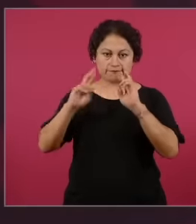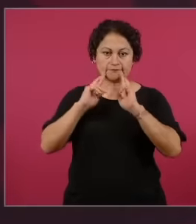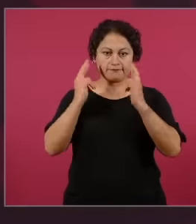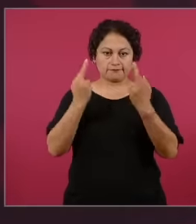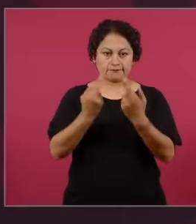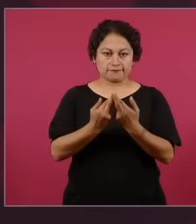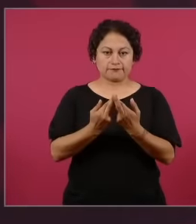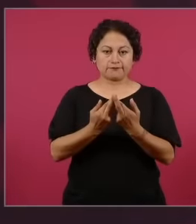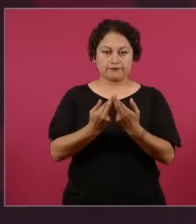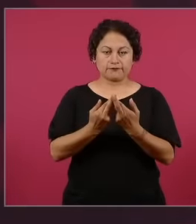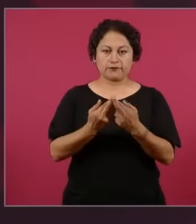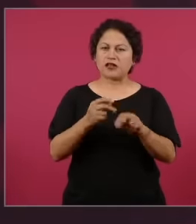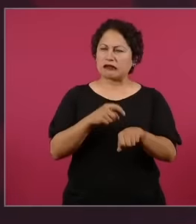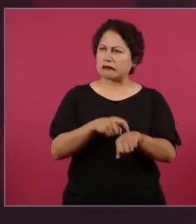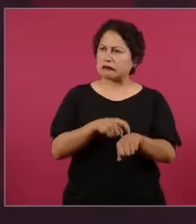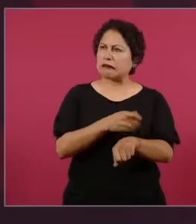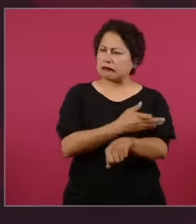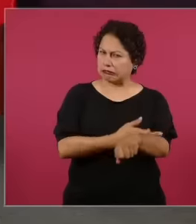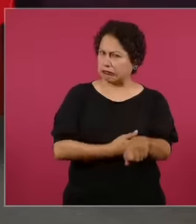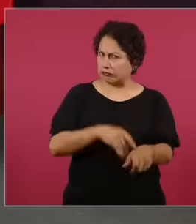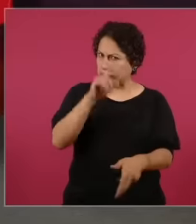in the afternoon. I think it's